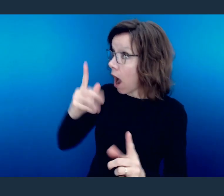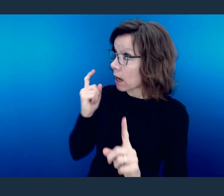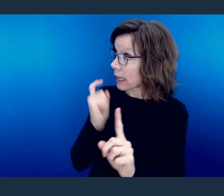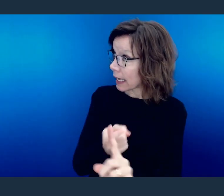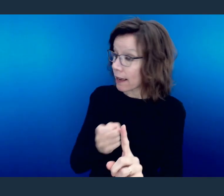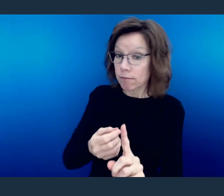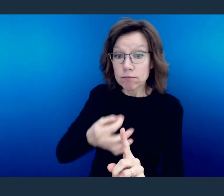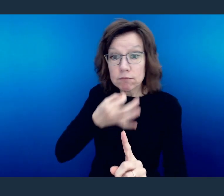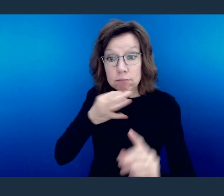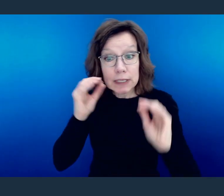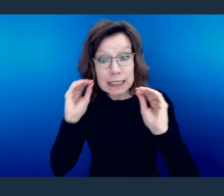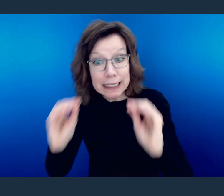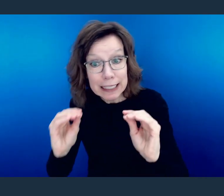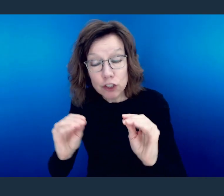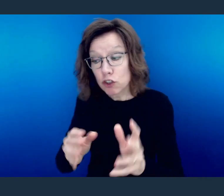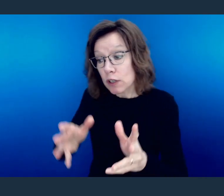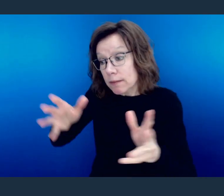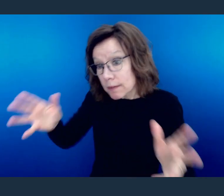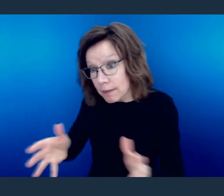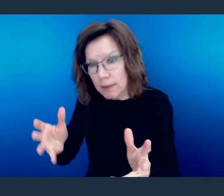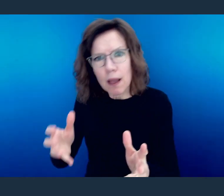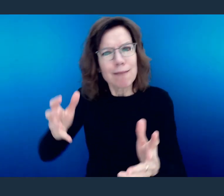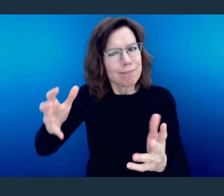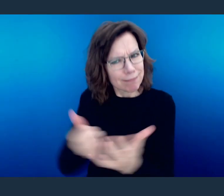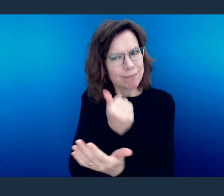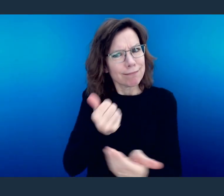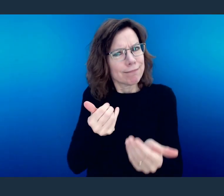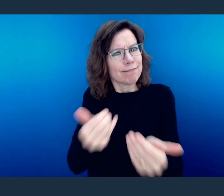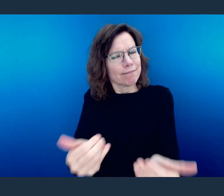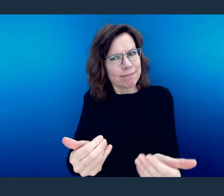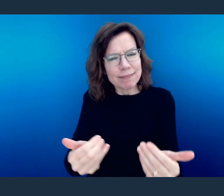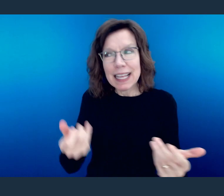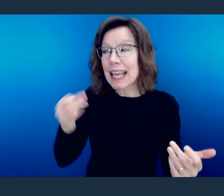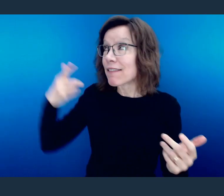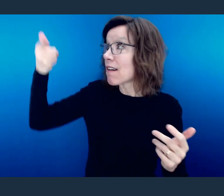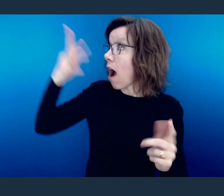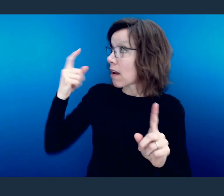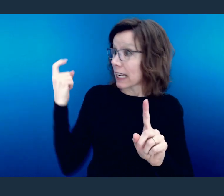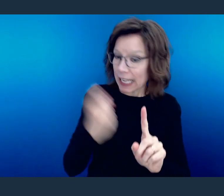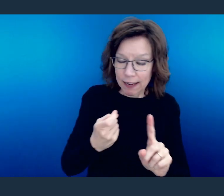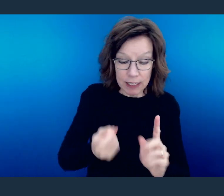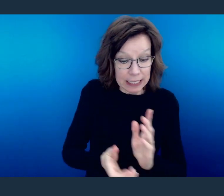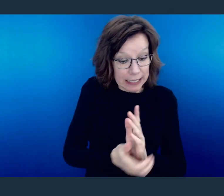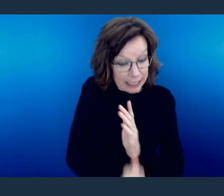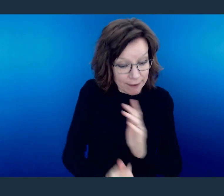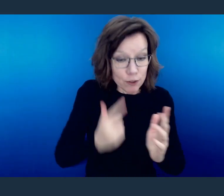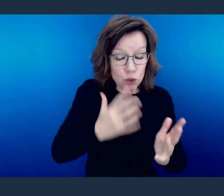the one who exhorts, in his exhortation; the one who contributes, in generosity; the one